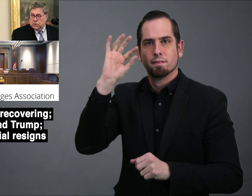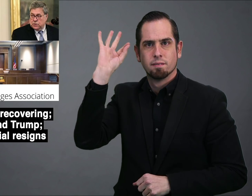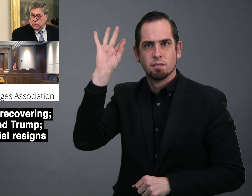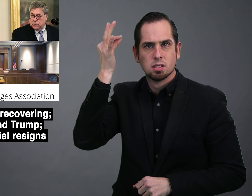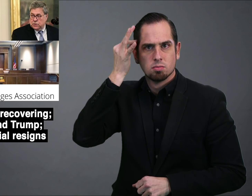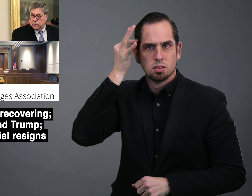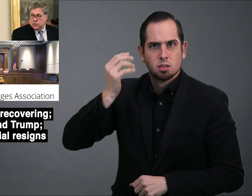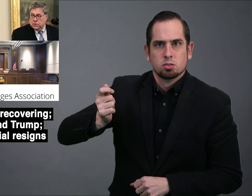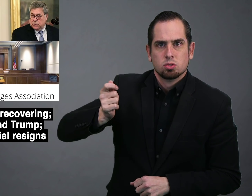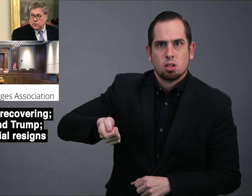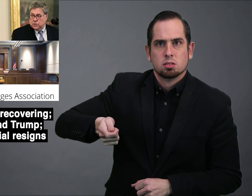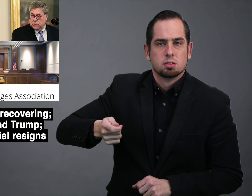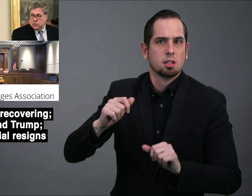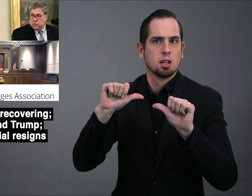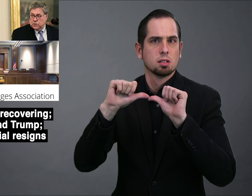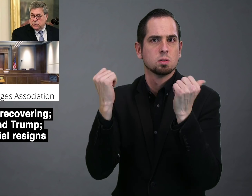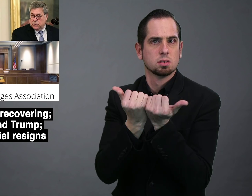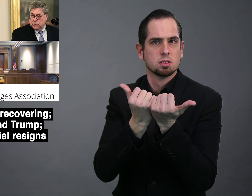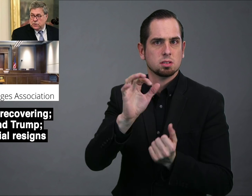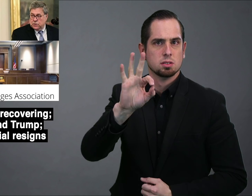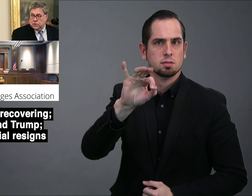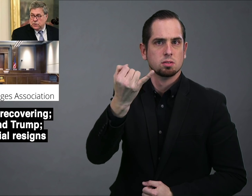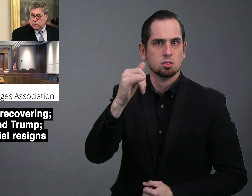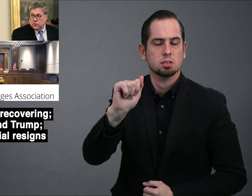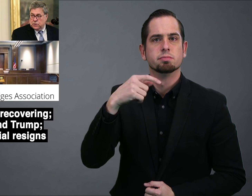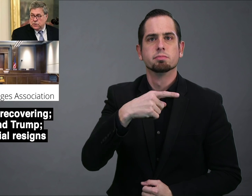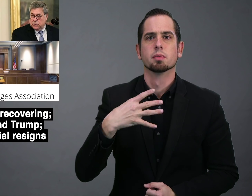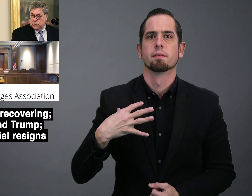the Federal Judges Association,